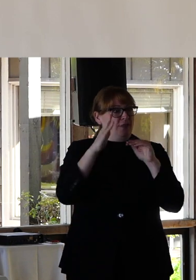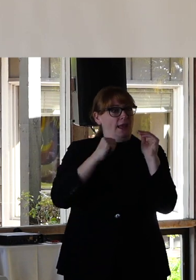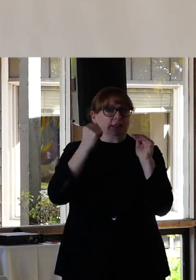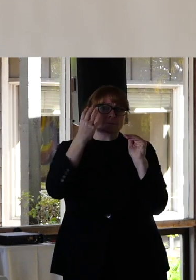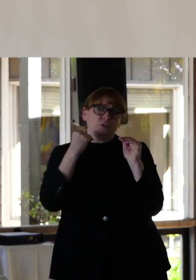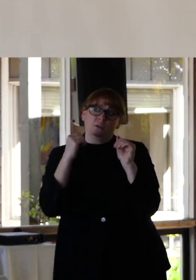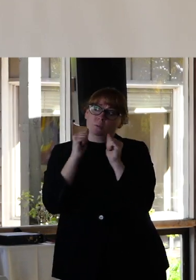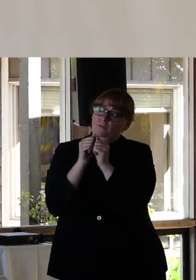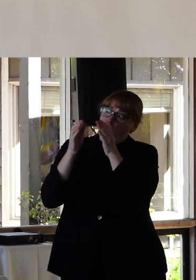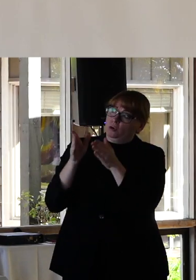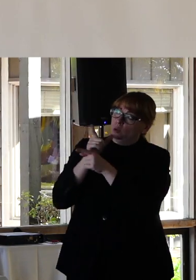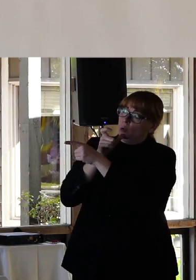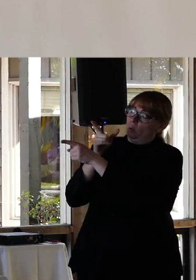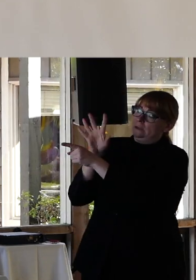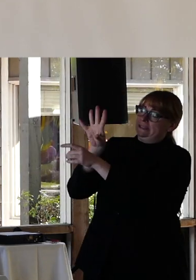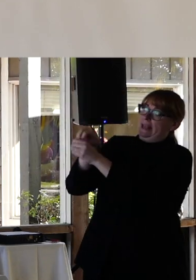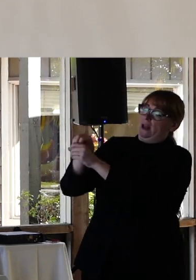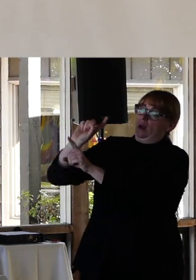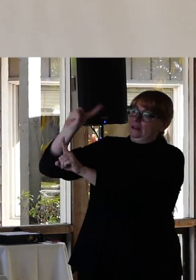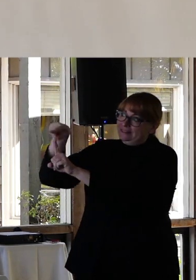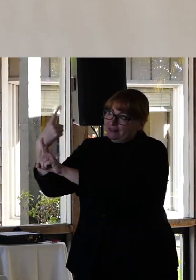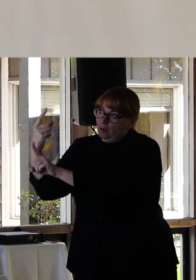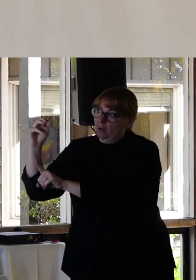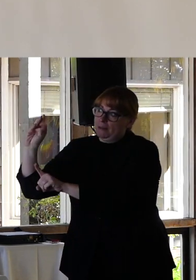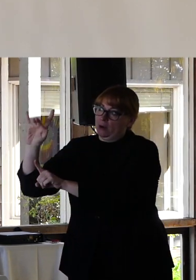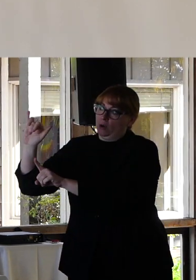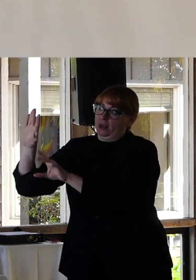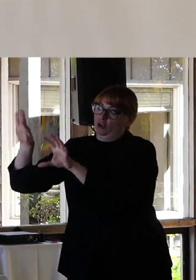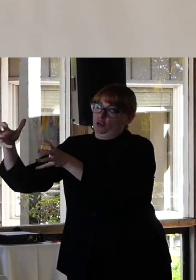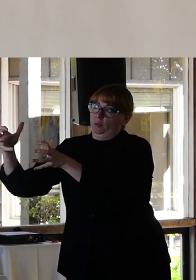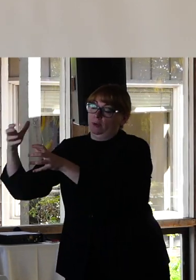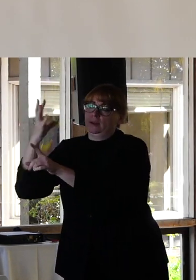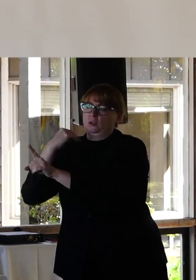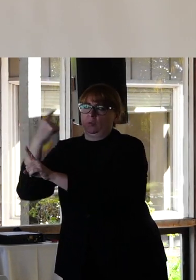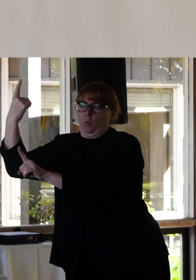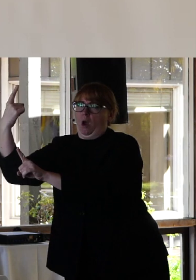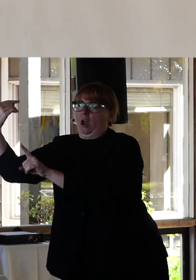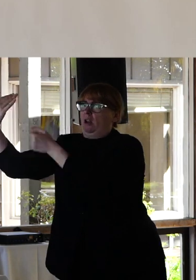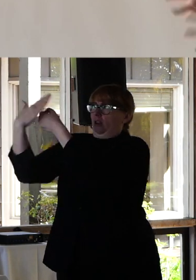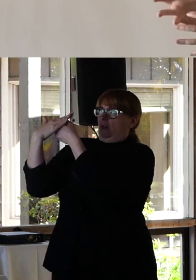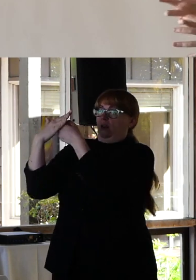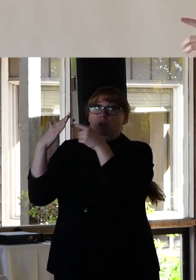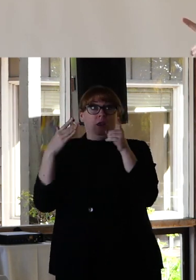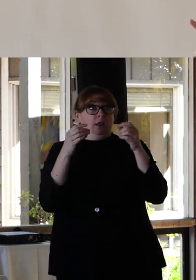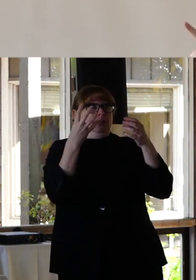from those experienced by someone belonging to a single minority group.